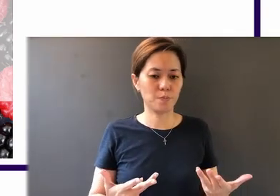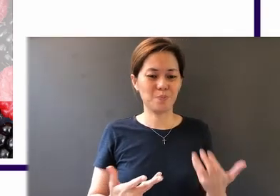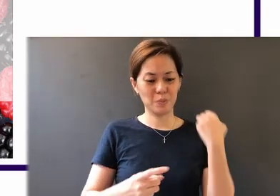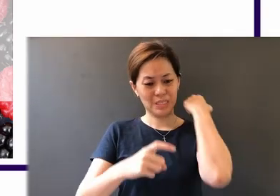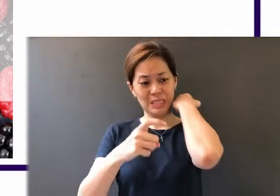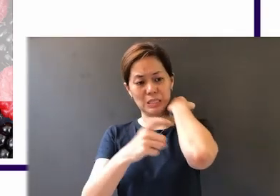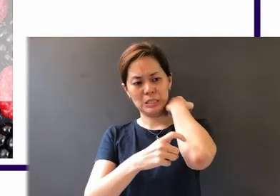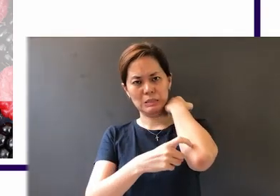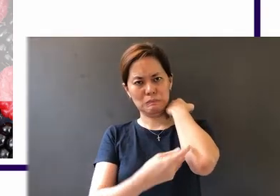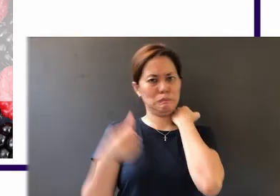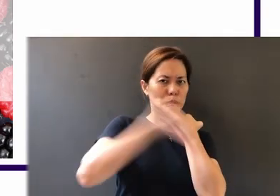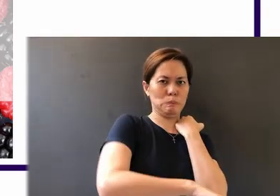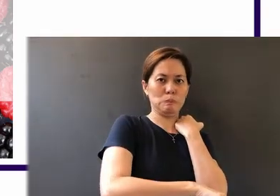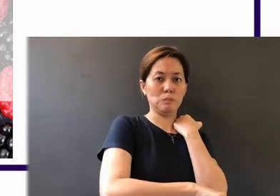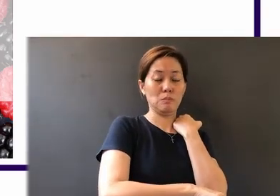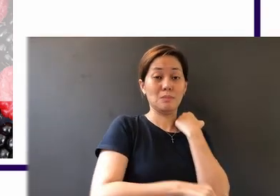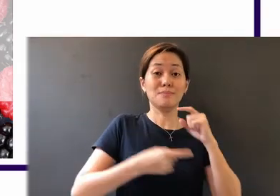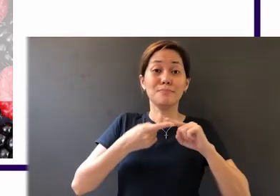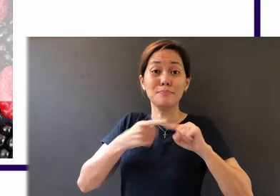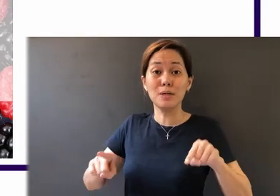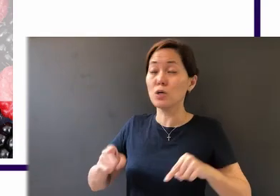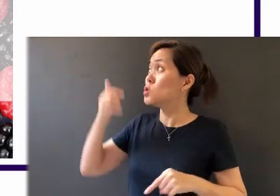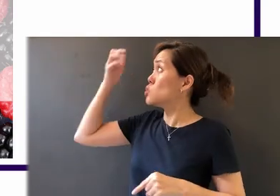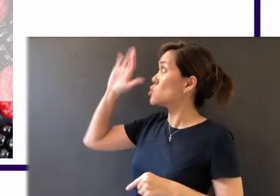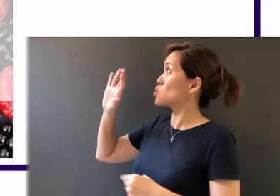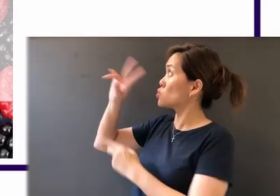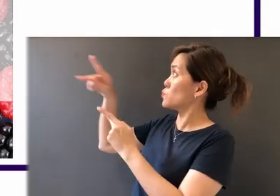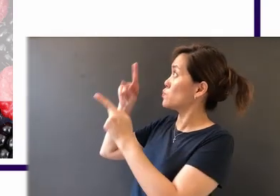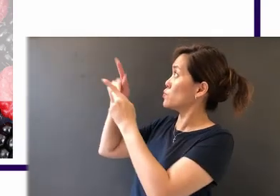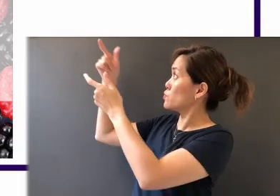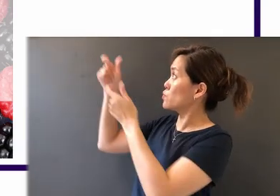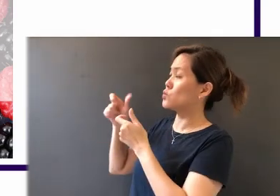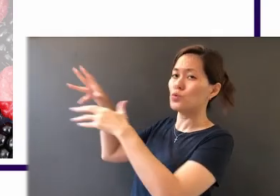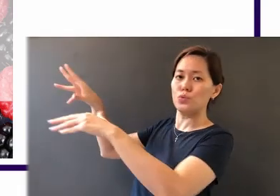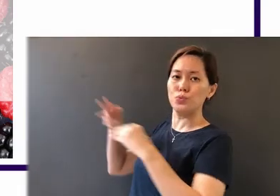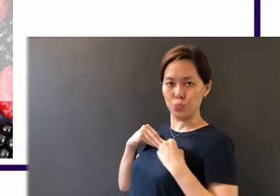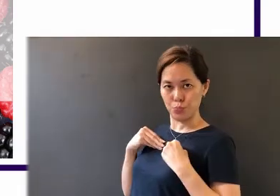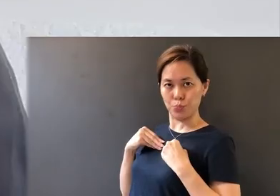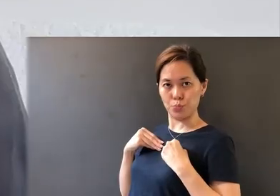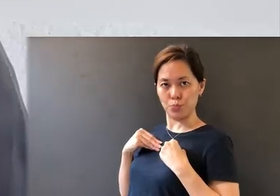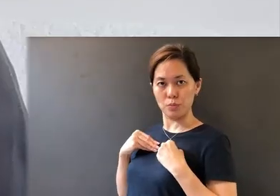temptation but accepts God's perfect gift.